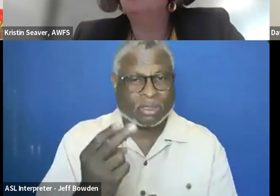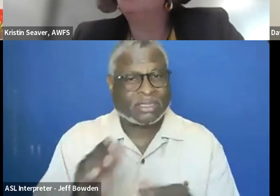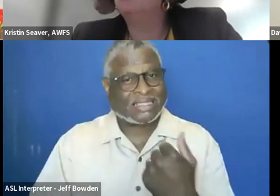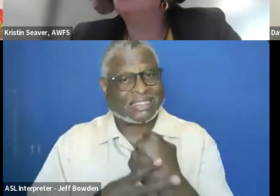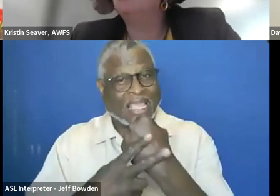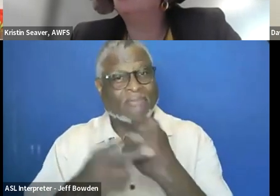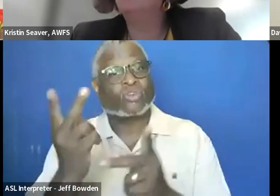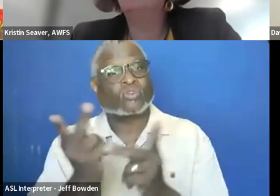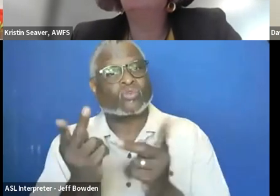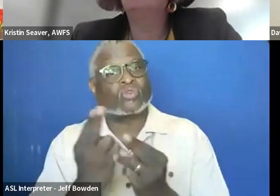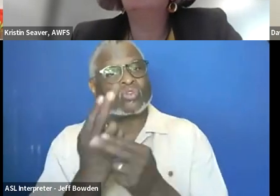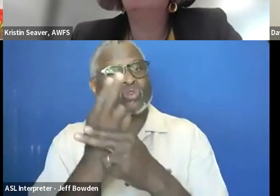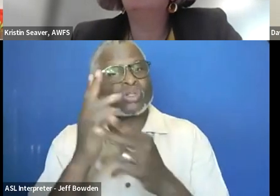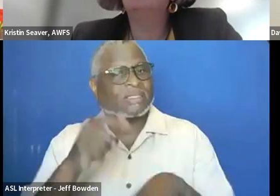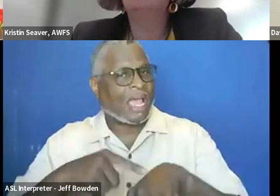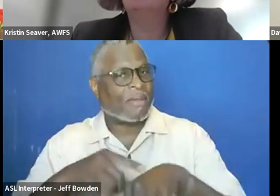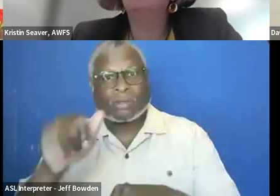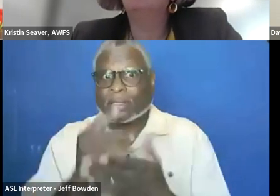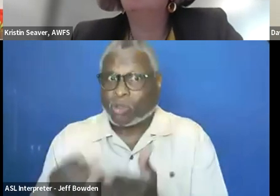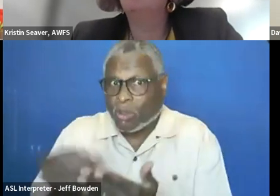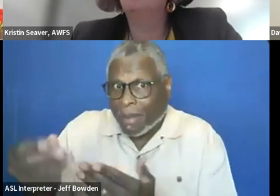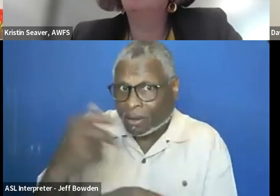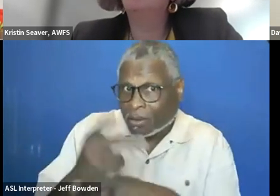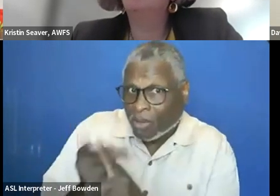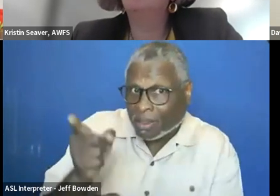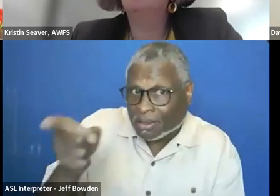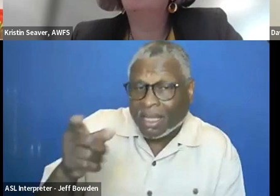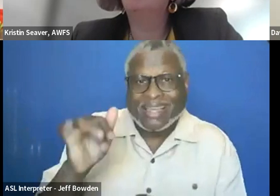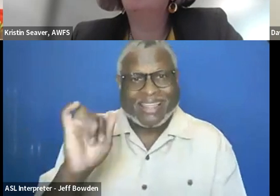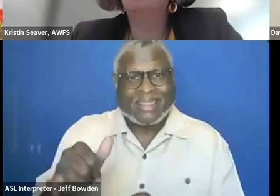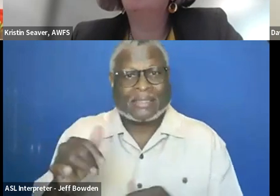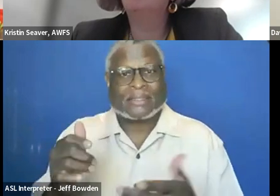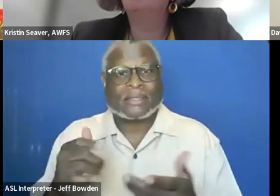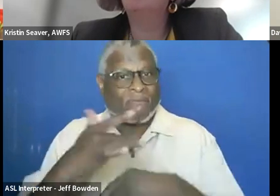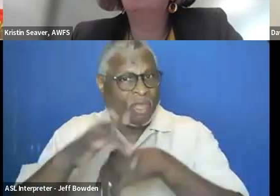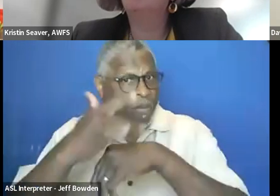It asks the user are you buying any products that are available biobased?